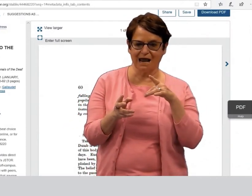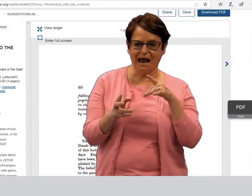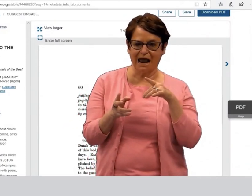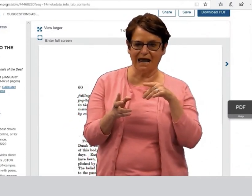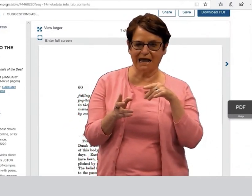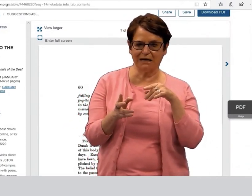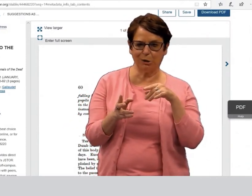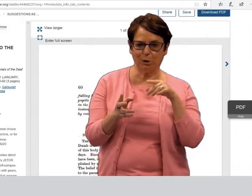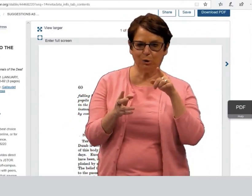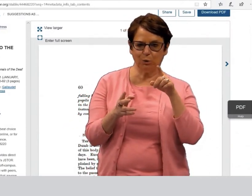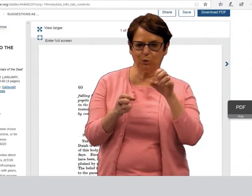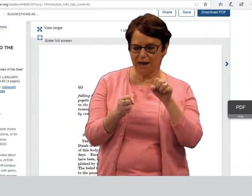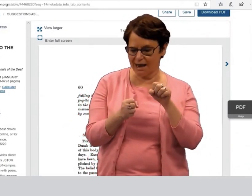I clicked on a title I like.